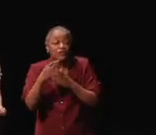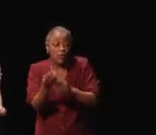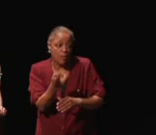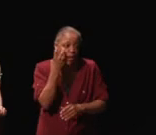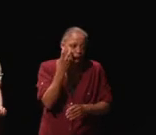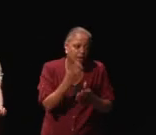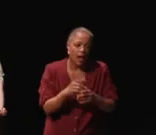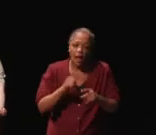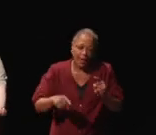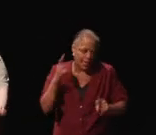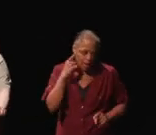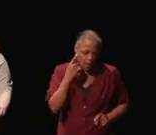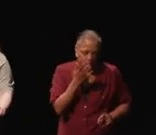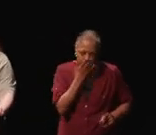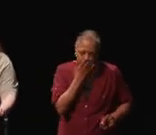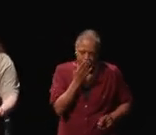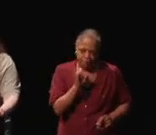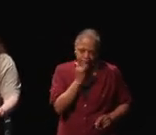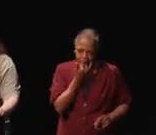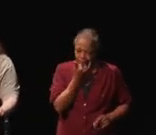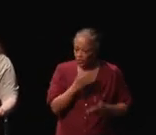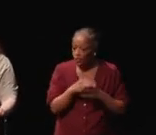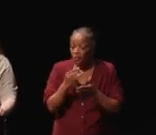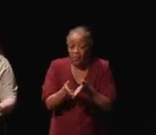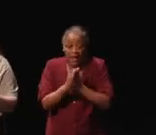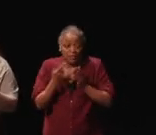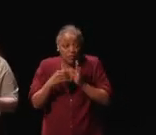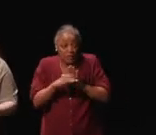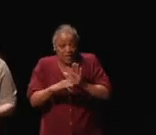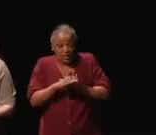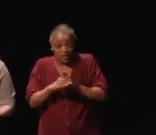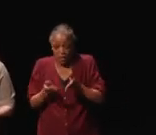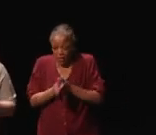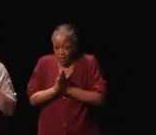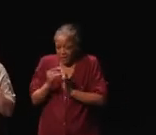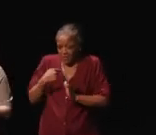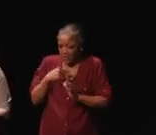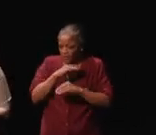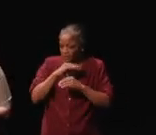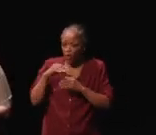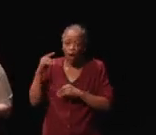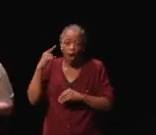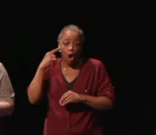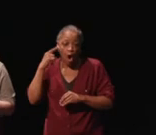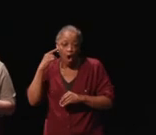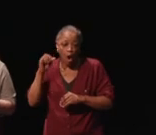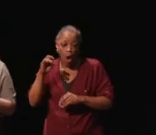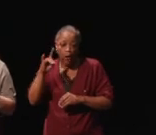So, when the people were asking me for features, they were asking me for audio features,